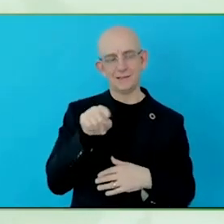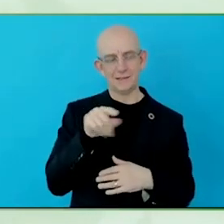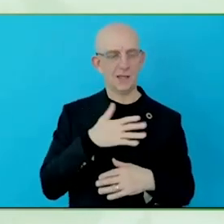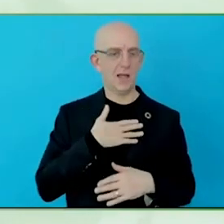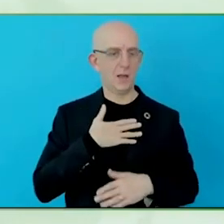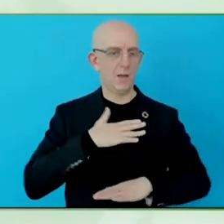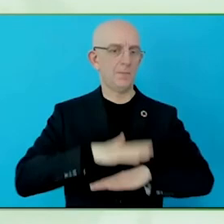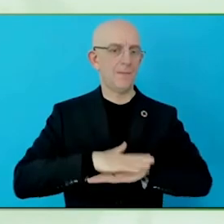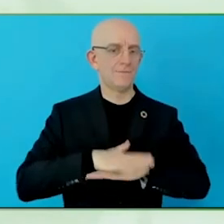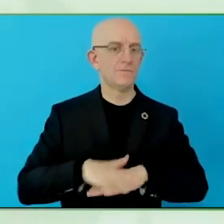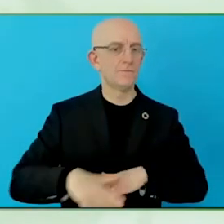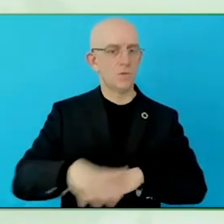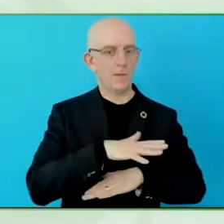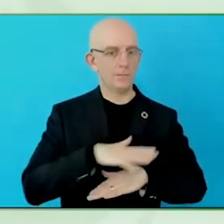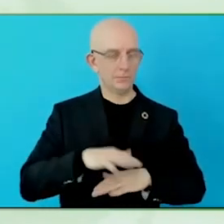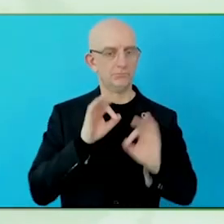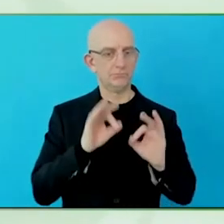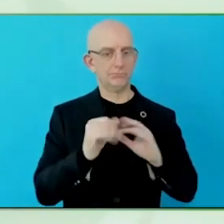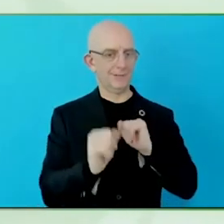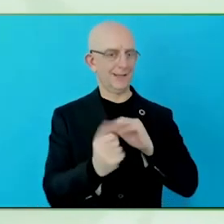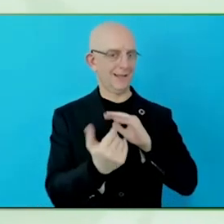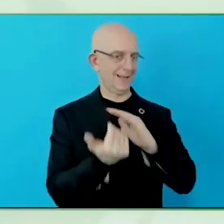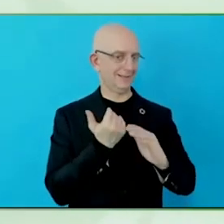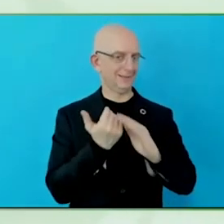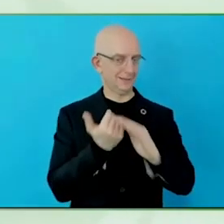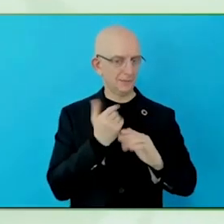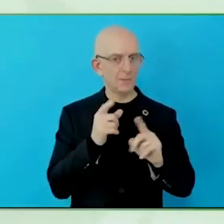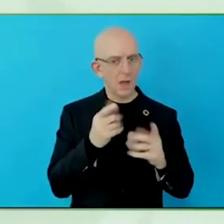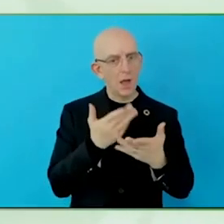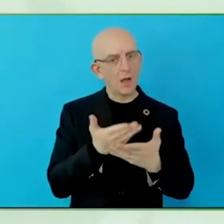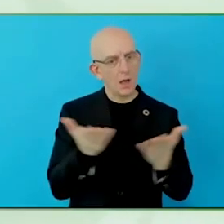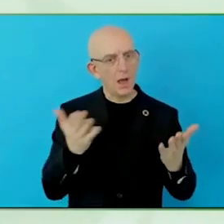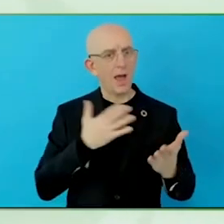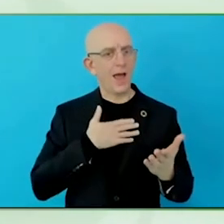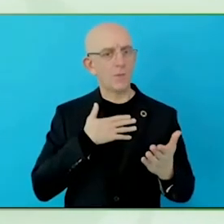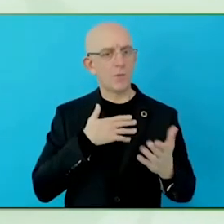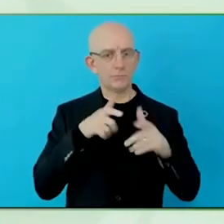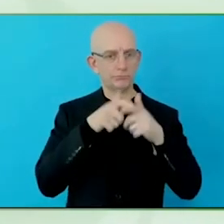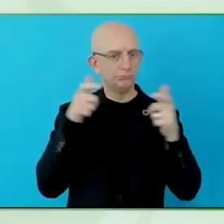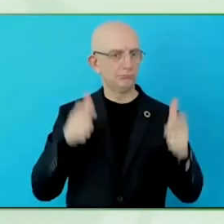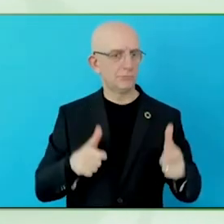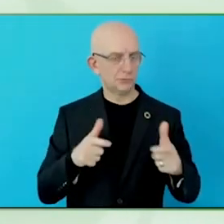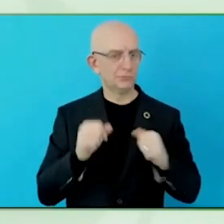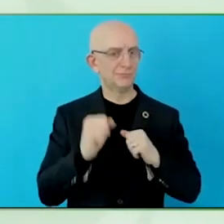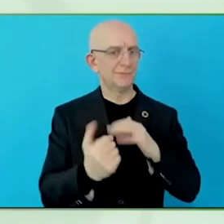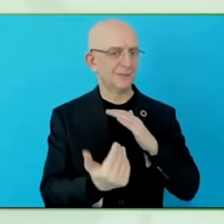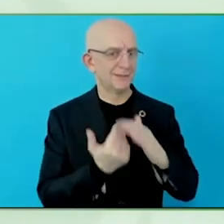It is my responsibility to increase awareness, because I am able to do this for others.